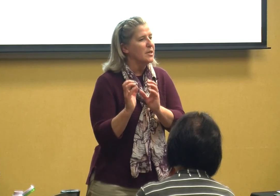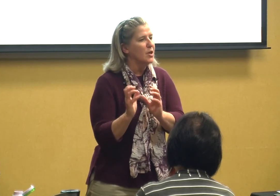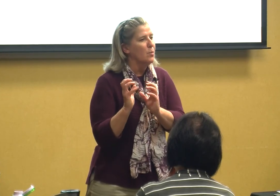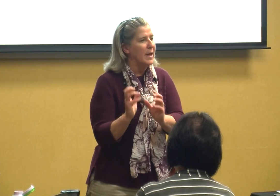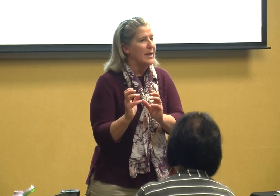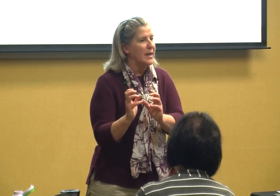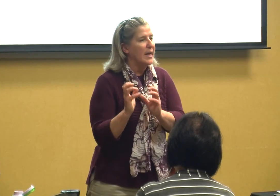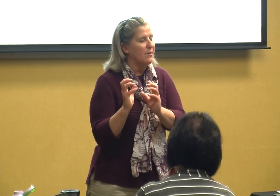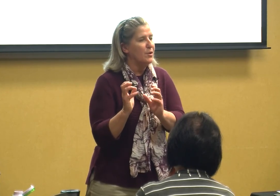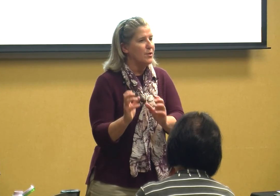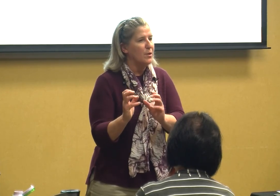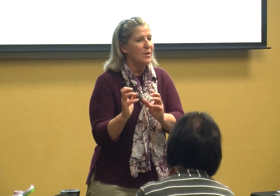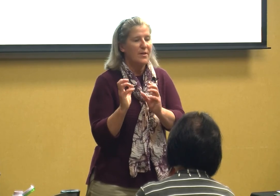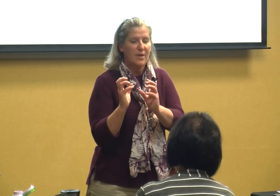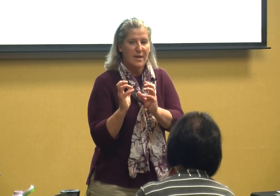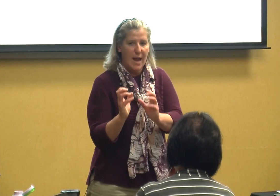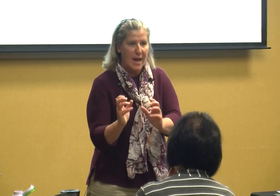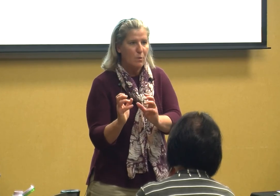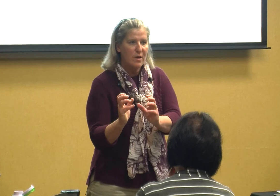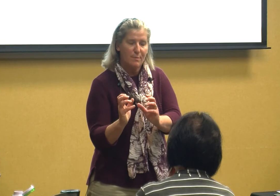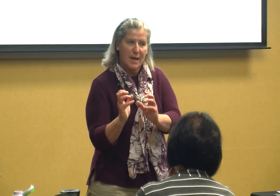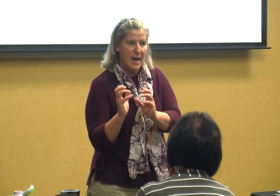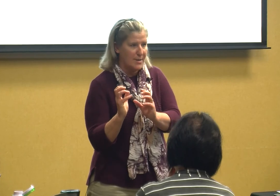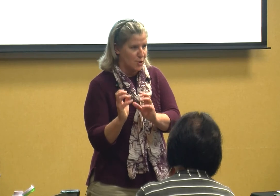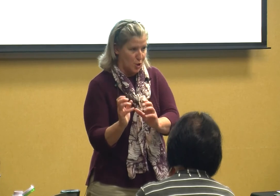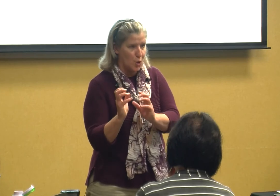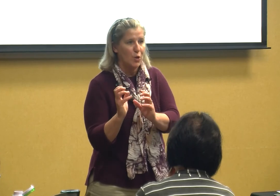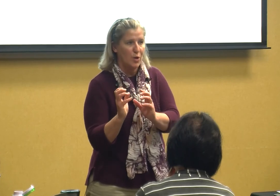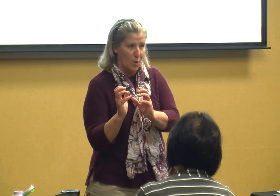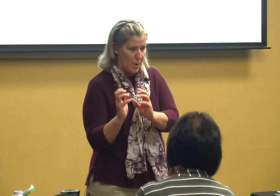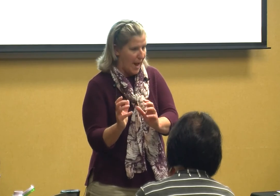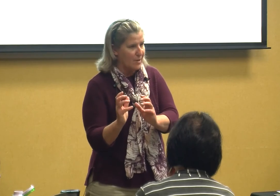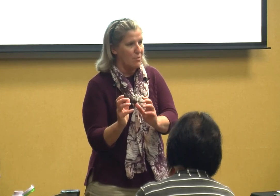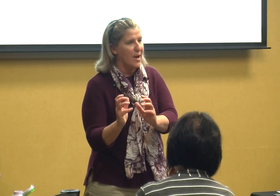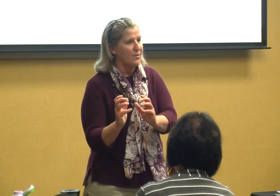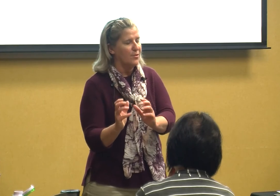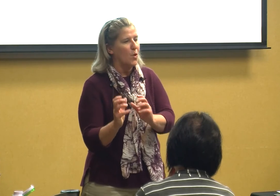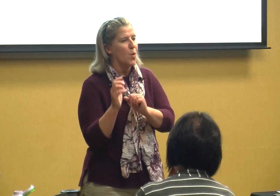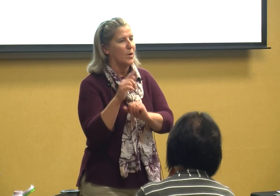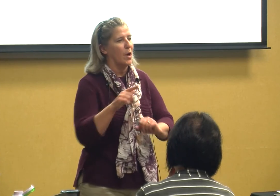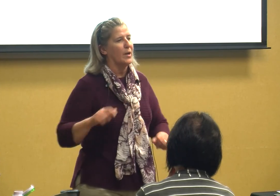little minute if you do this and hang with me and do you know act right in the store we'll go get